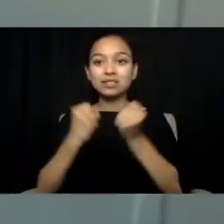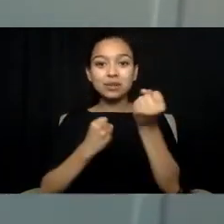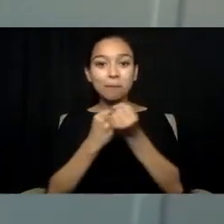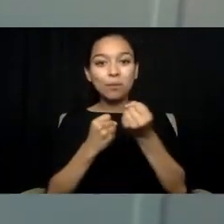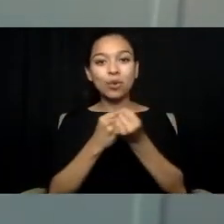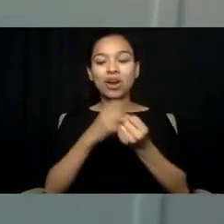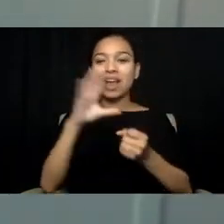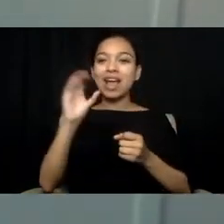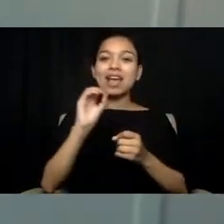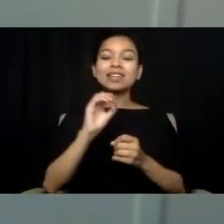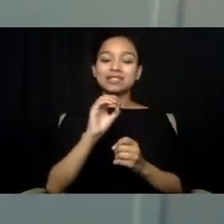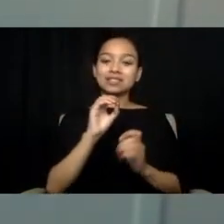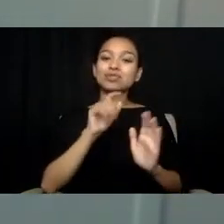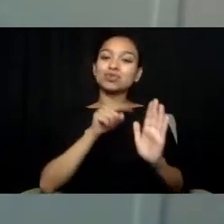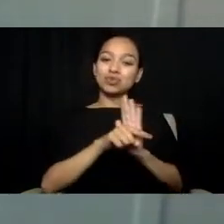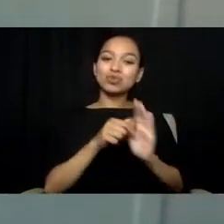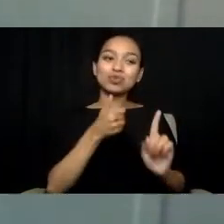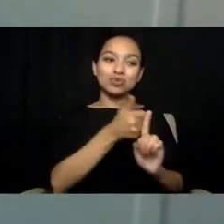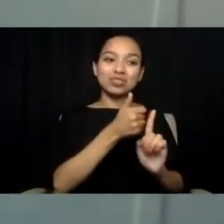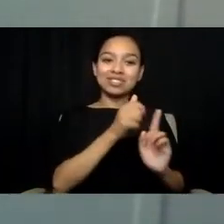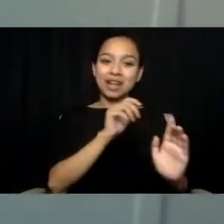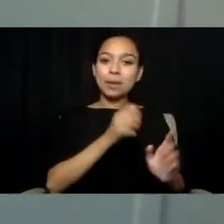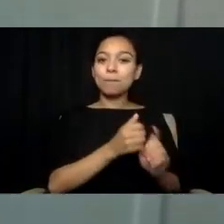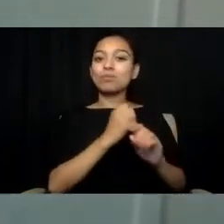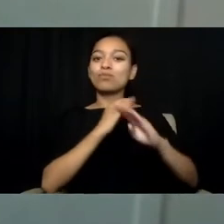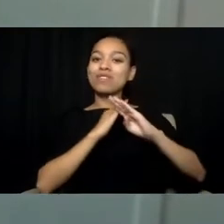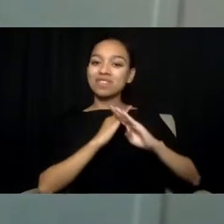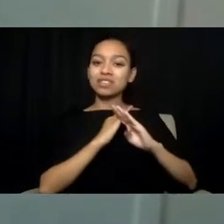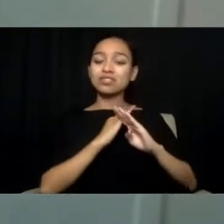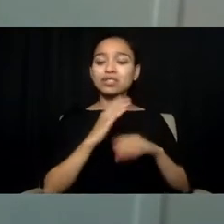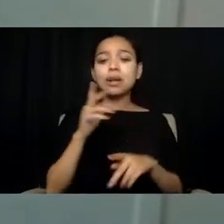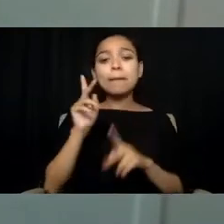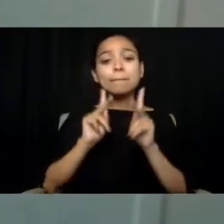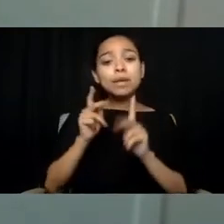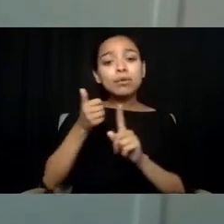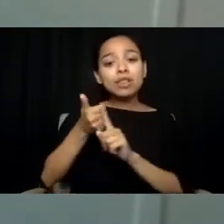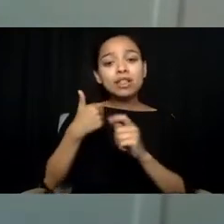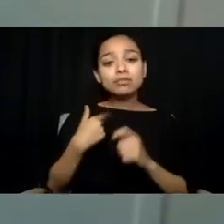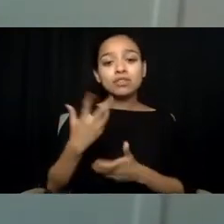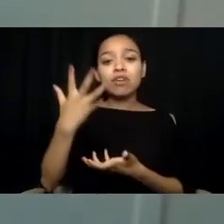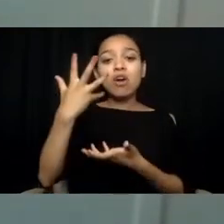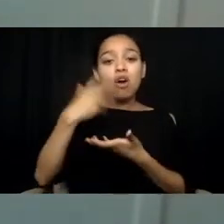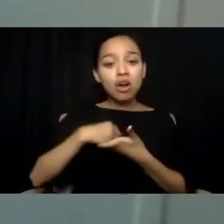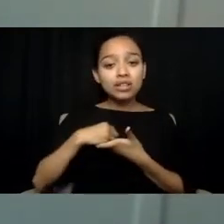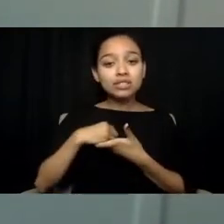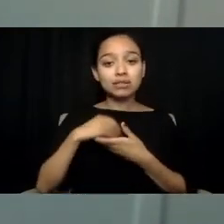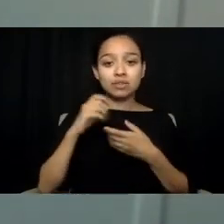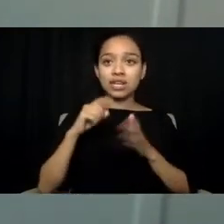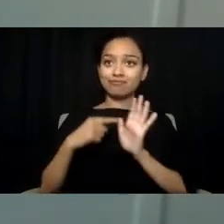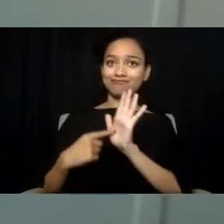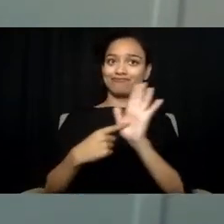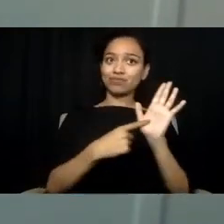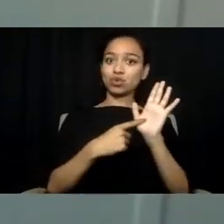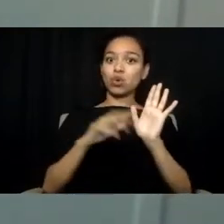For example, autistic people can present differently than non-autistic people in crisis.